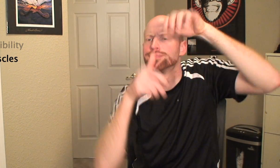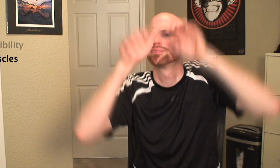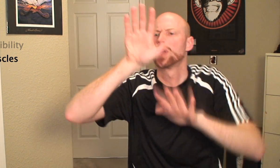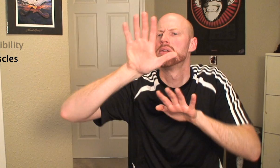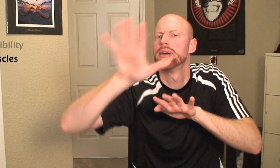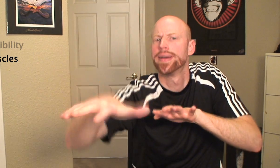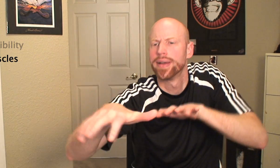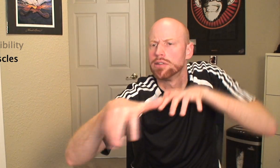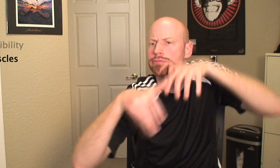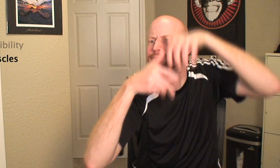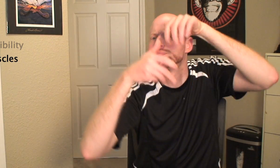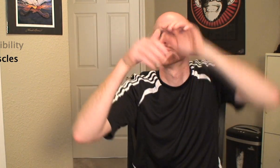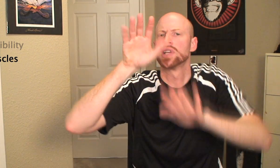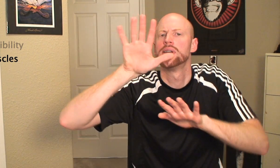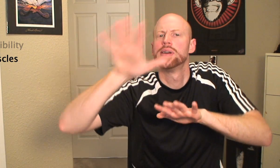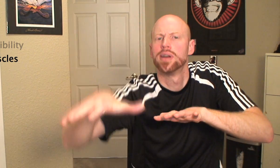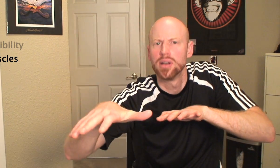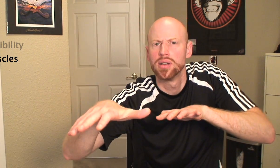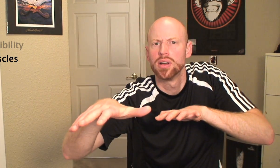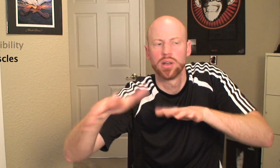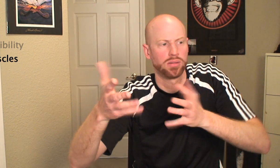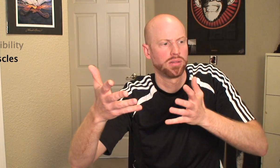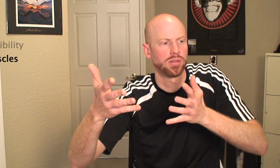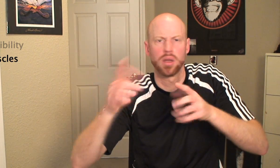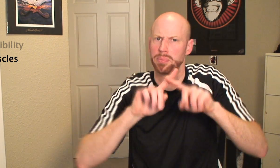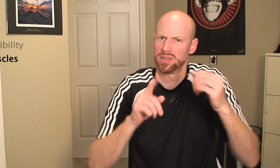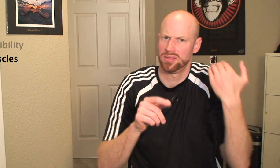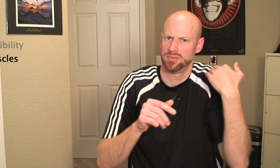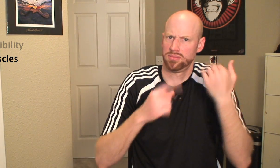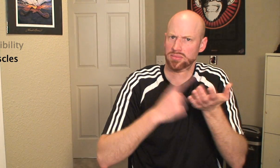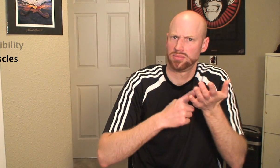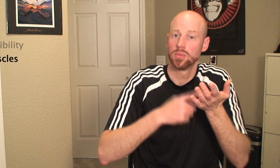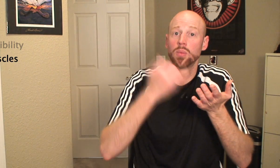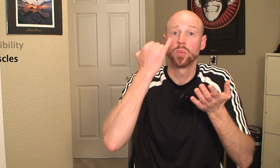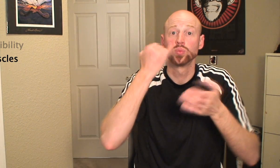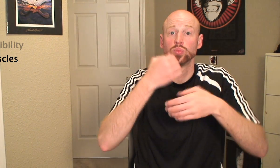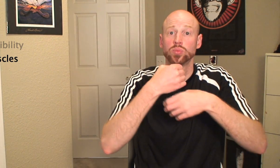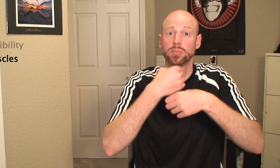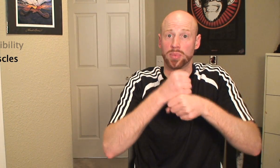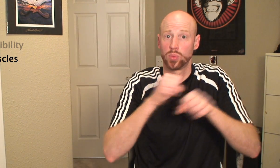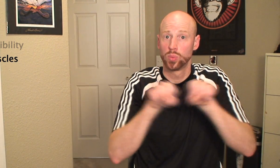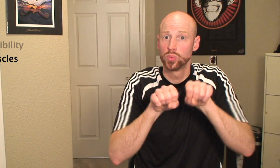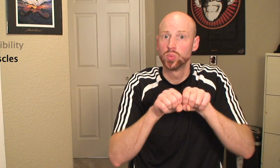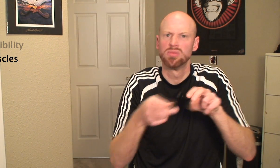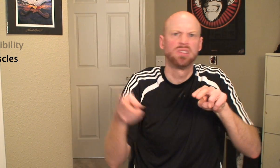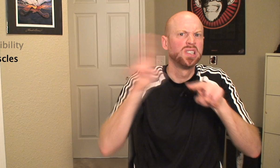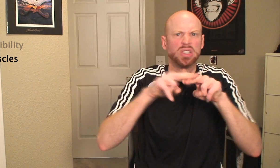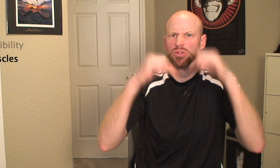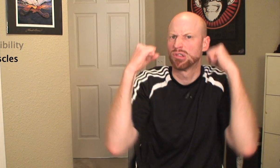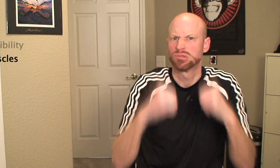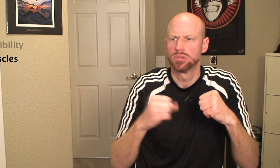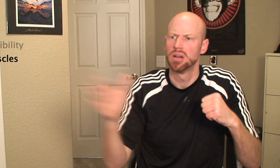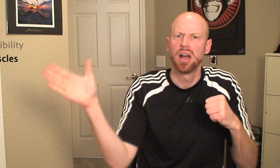with each step. However, as mentioned earlier, the structural reinforcements in modern footwear